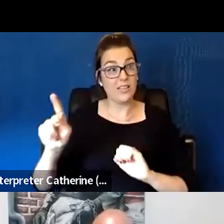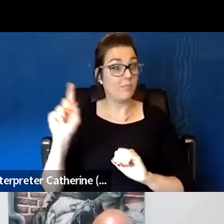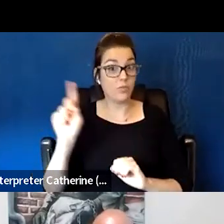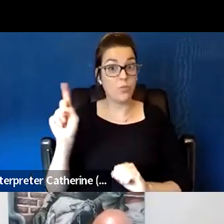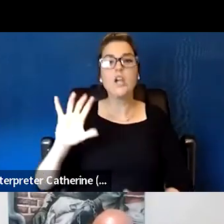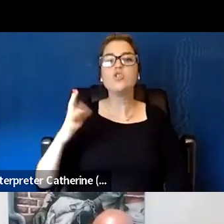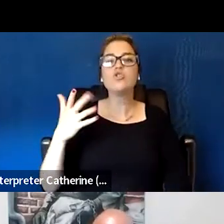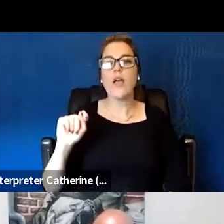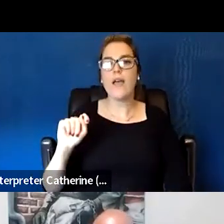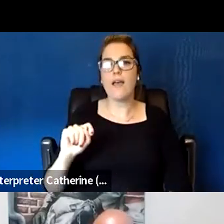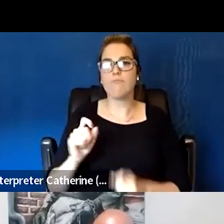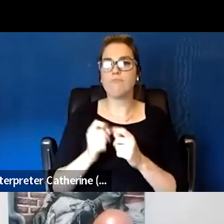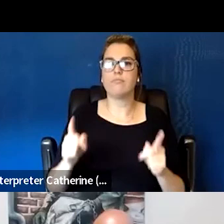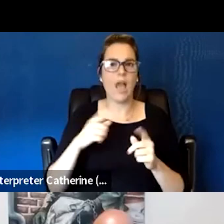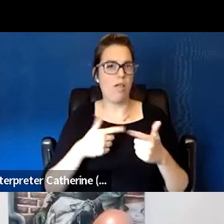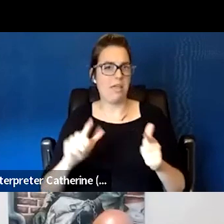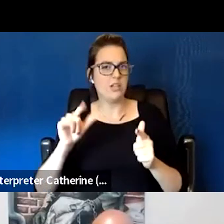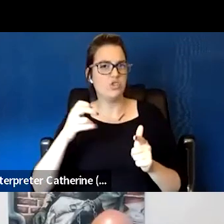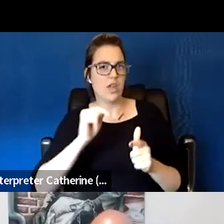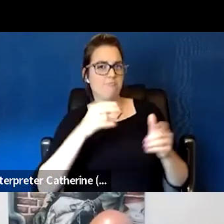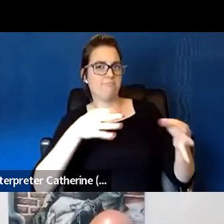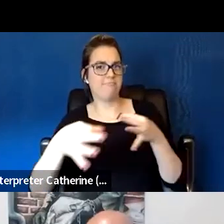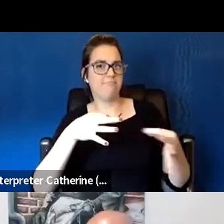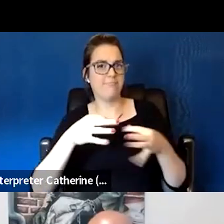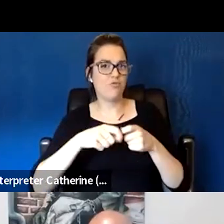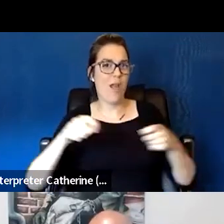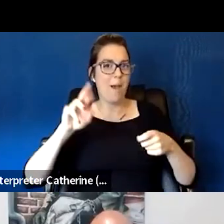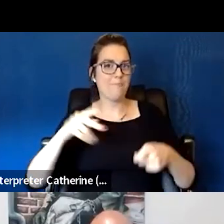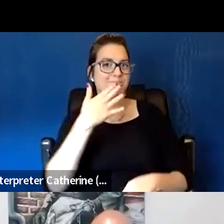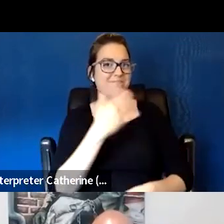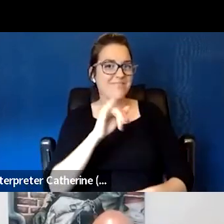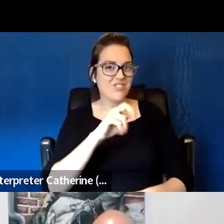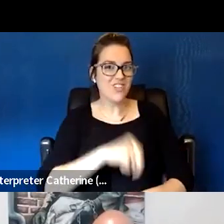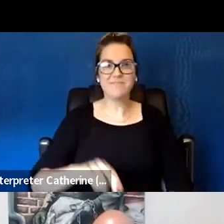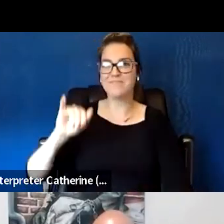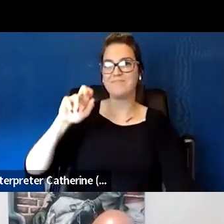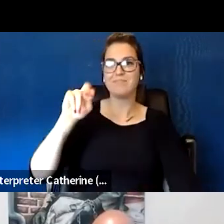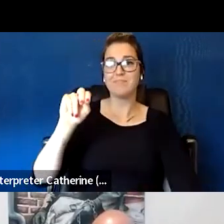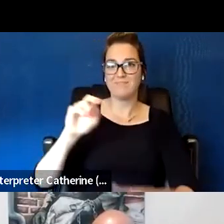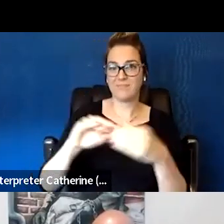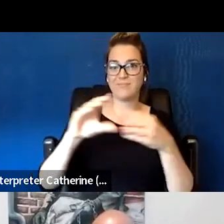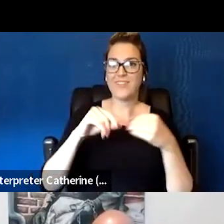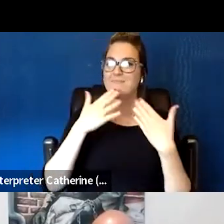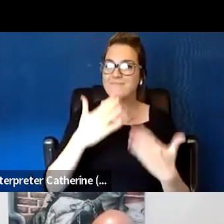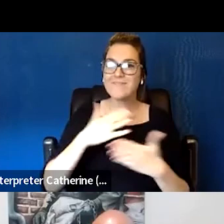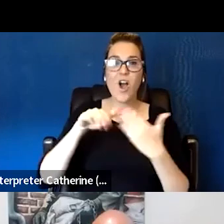Please I'll let you wrap up, thanks, Jen. Yeah, I just wanted to say thanks. All of these training resources are fantastic